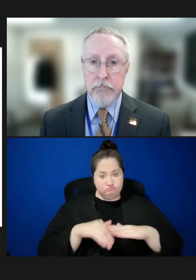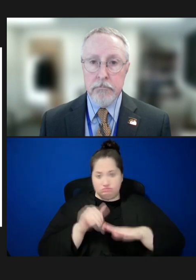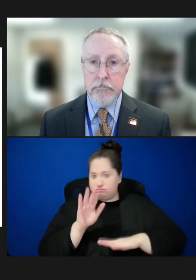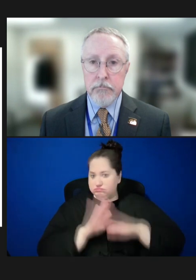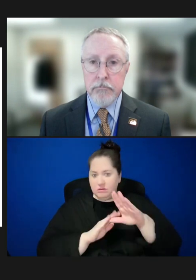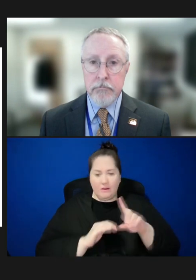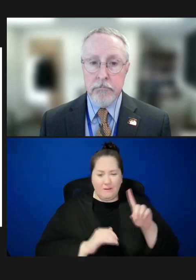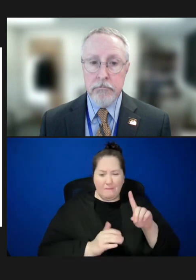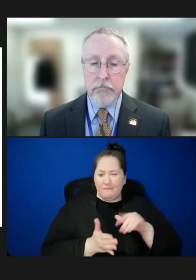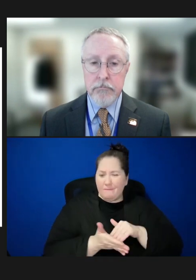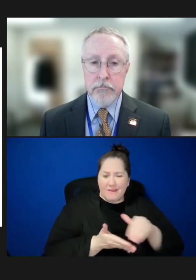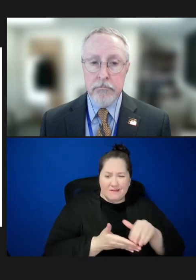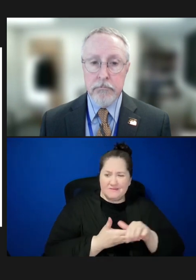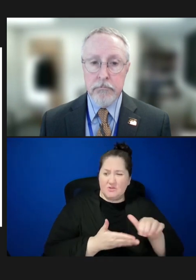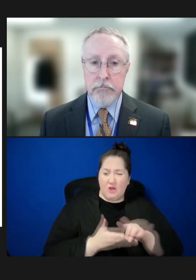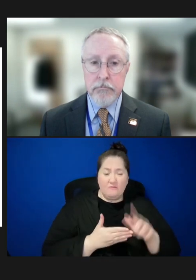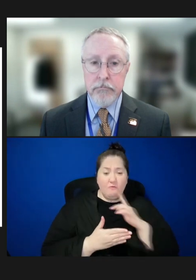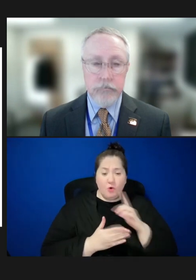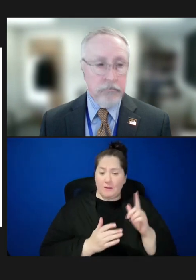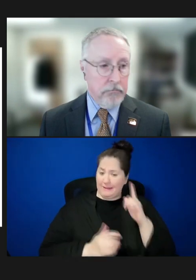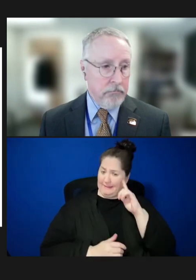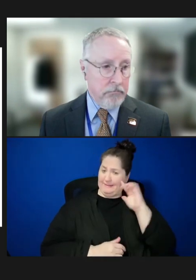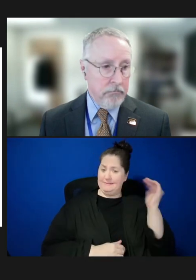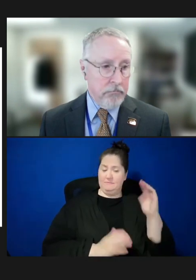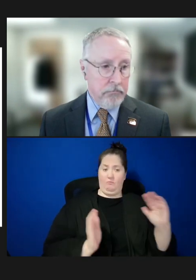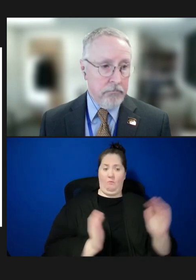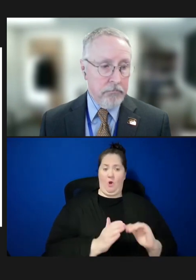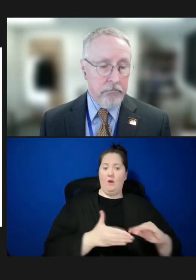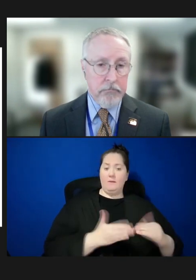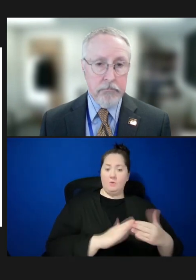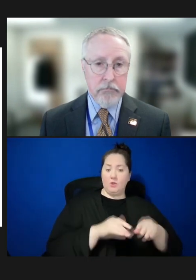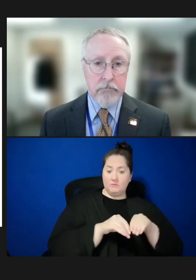these small community outbreaks. And I'm worried about the capacity of our local,